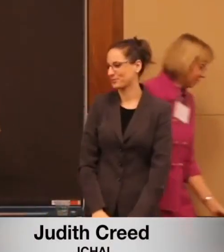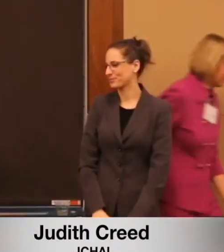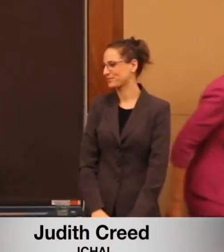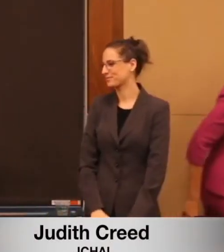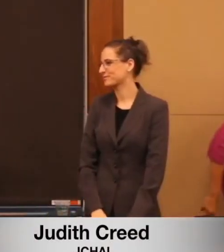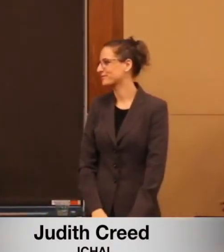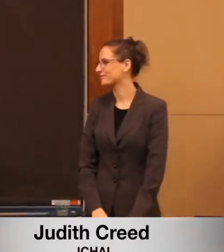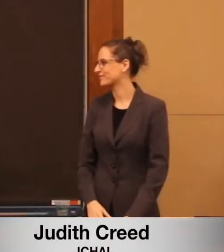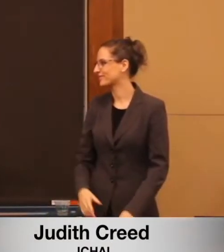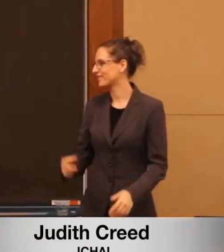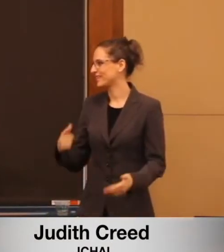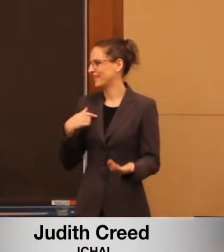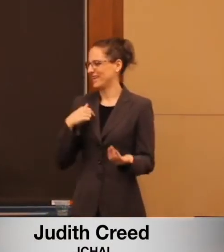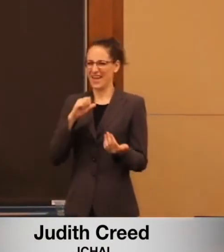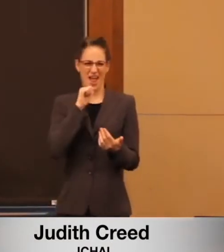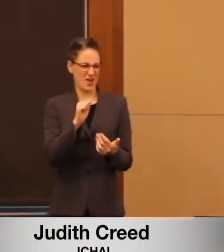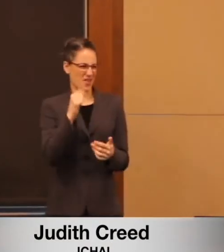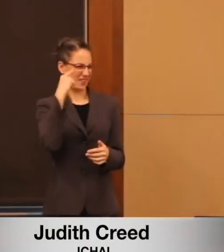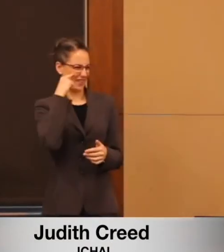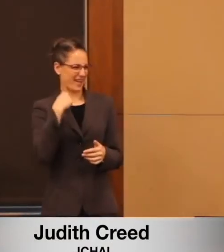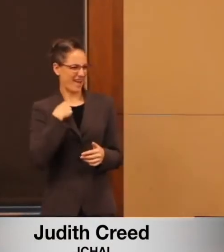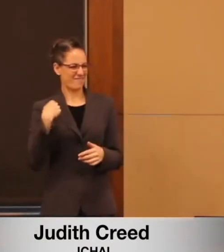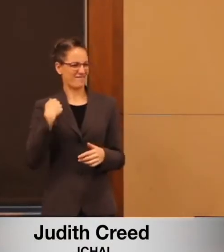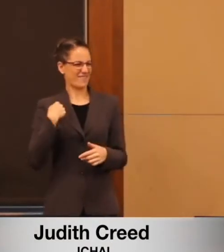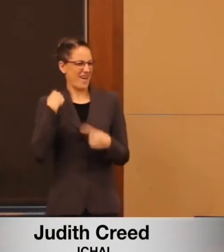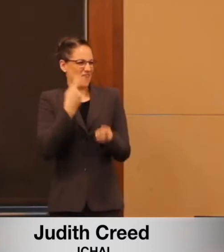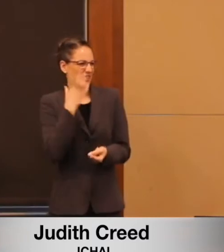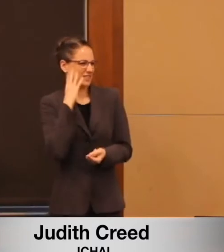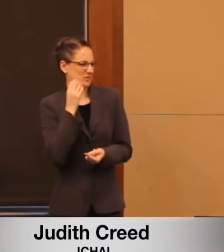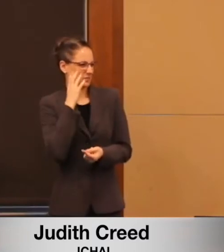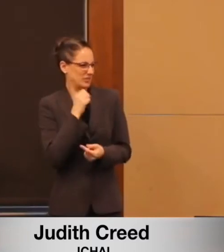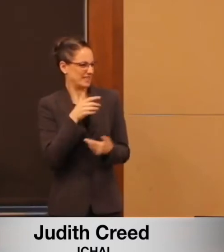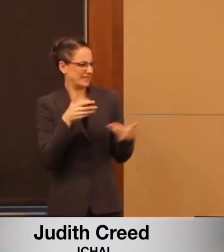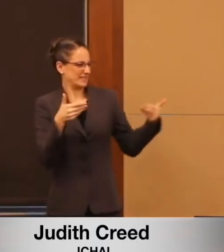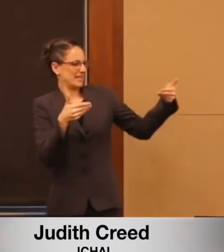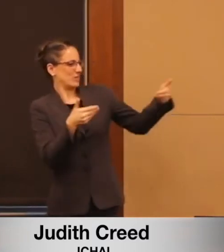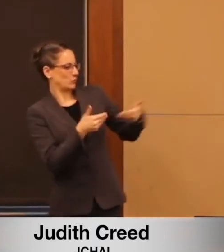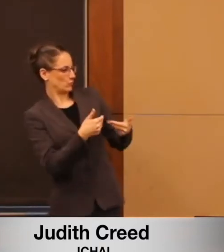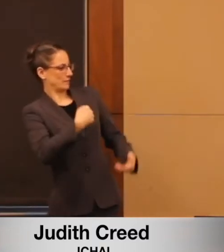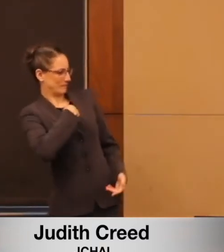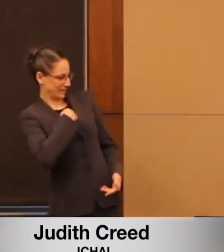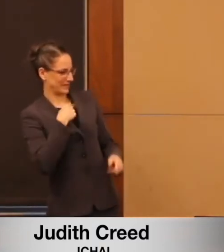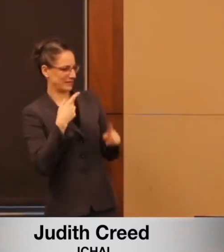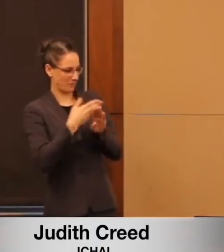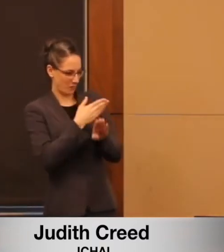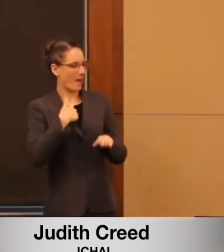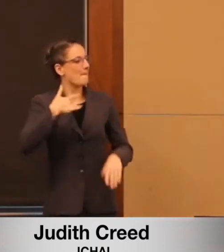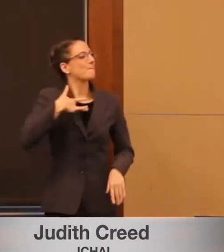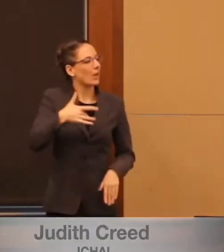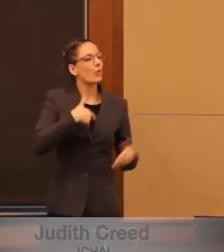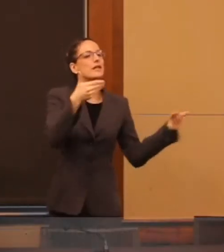I don't think I've ever been introduced before. I always do the introducing. Thank you, Jennifer.